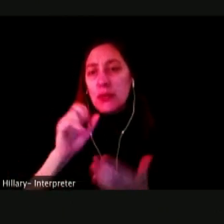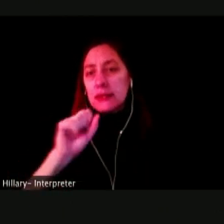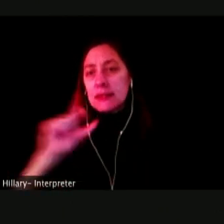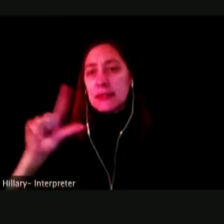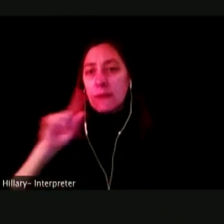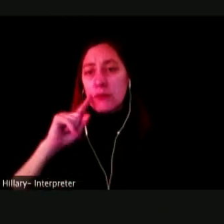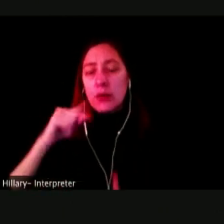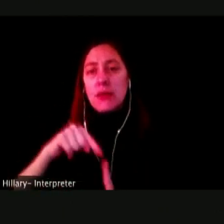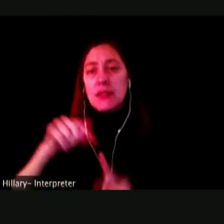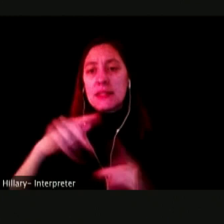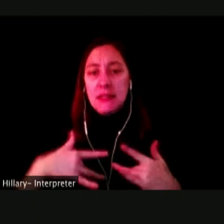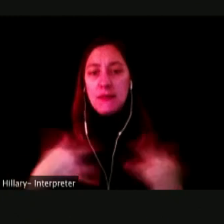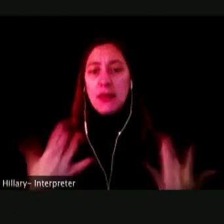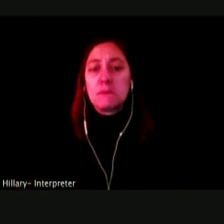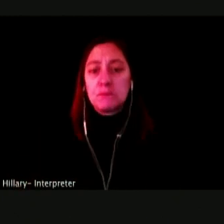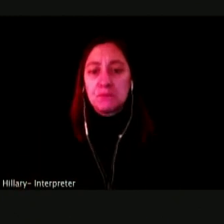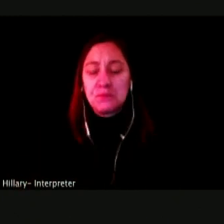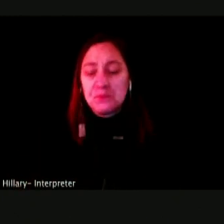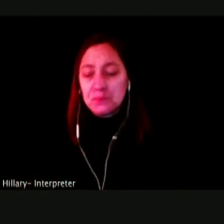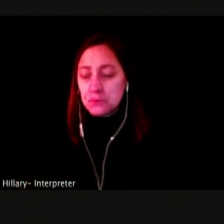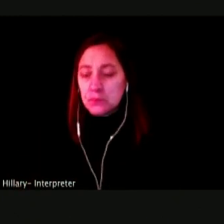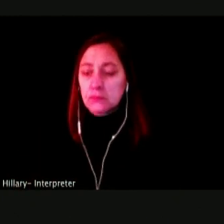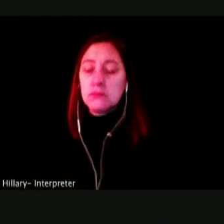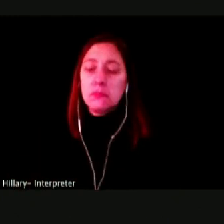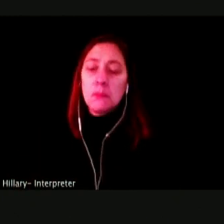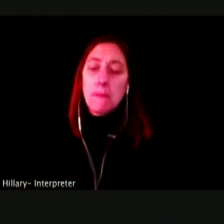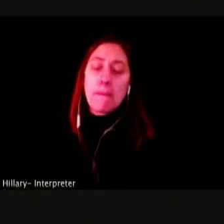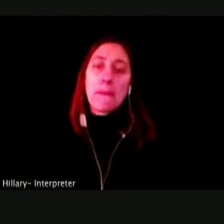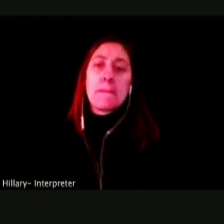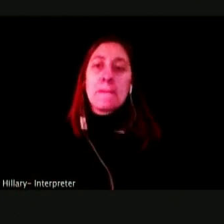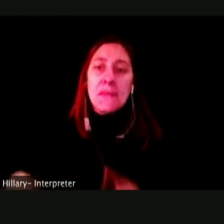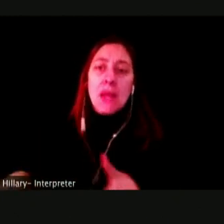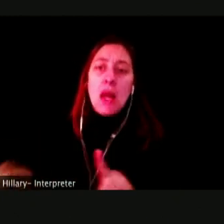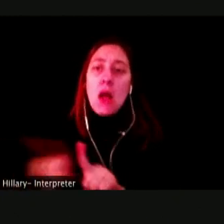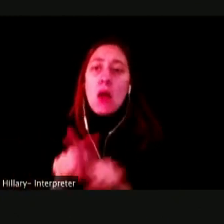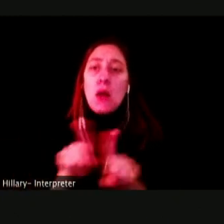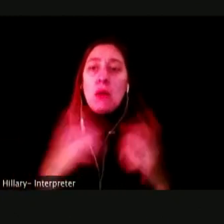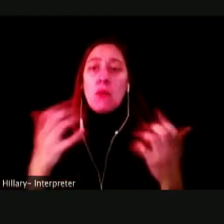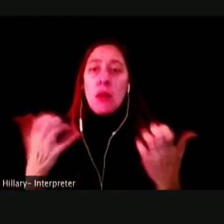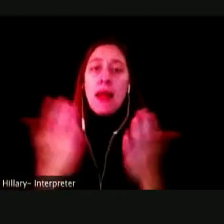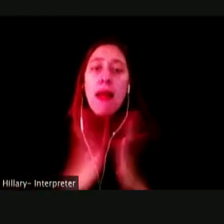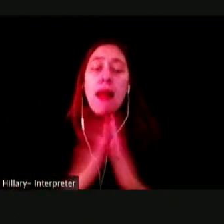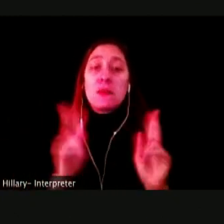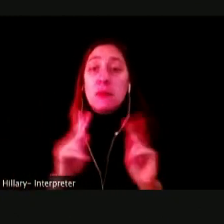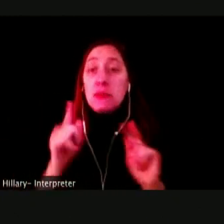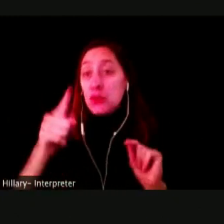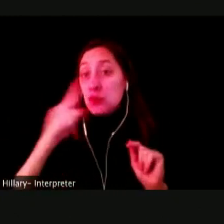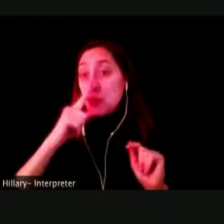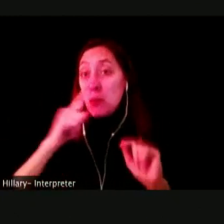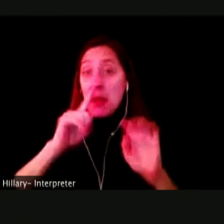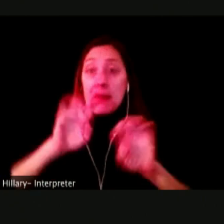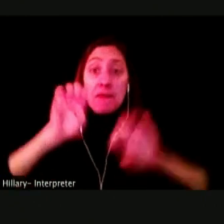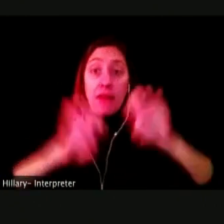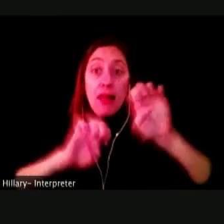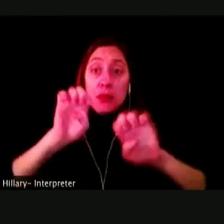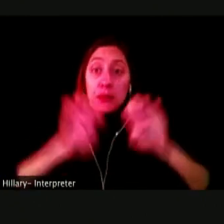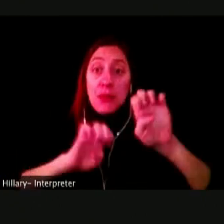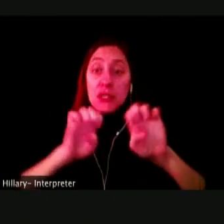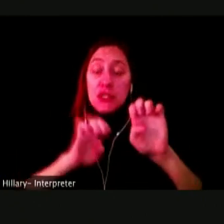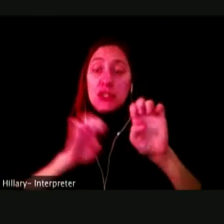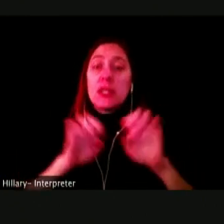AND SO NEXT I WANT TO ASK PEOPLE IF YOU CAN FILL OUT OUR EVALUATION AND SURVEY FOR THE